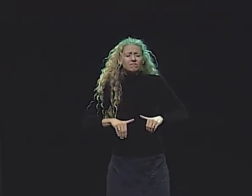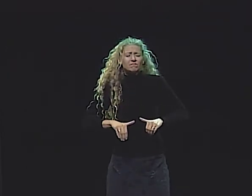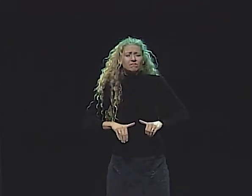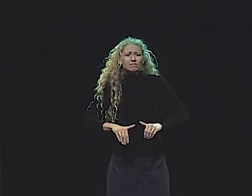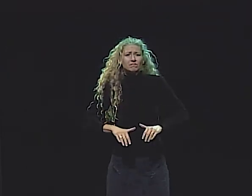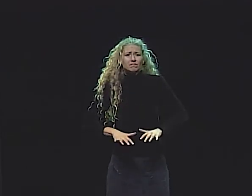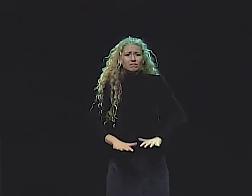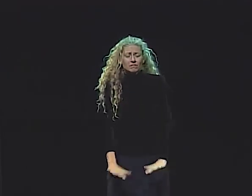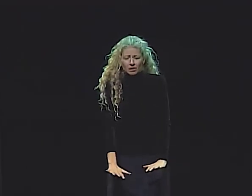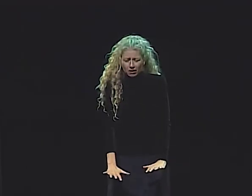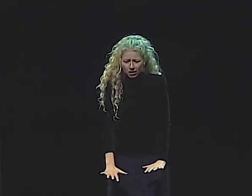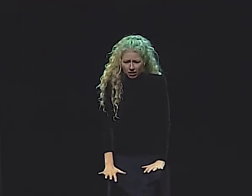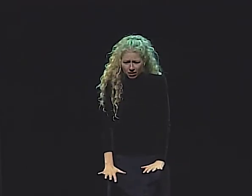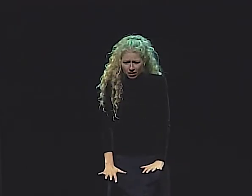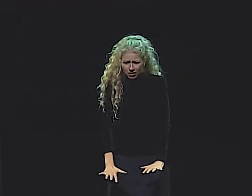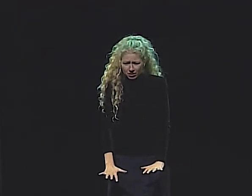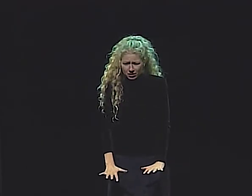THE ANGELS LOOKED AT EACH OTHER...